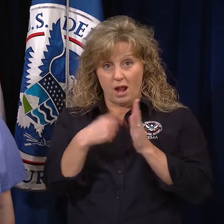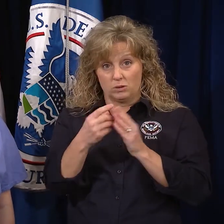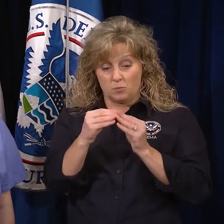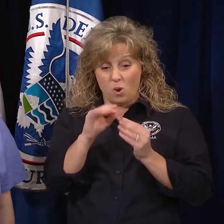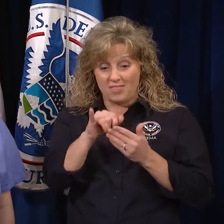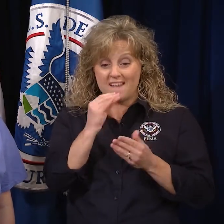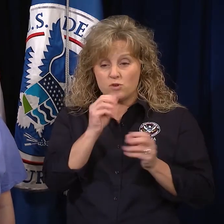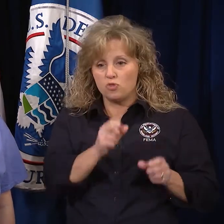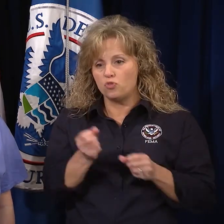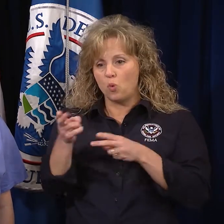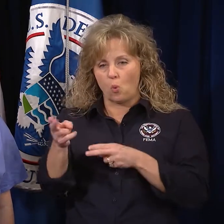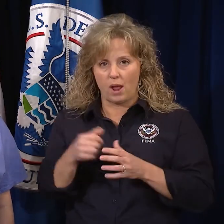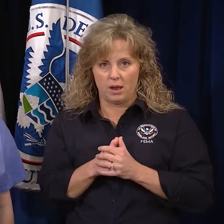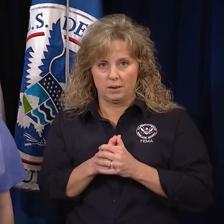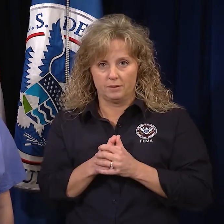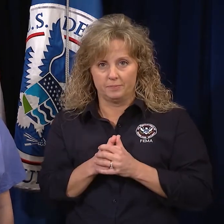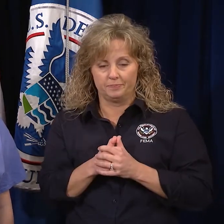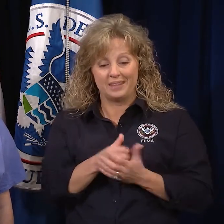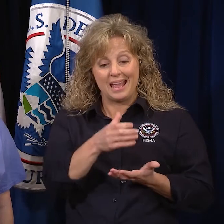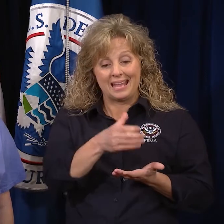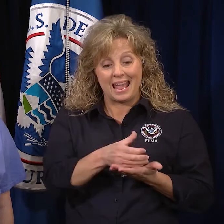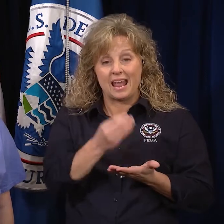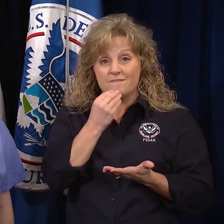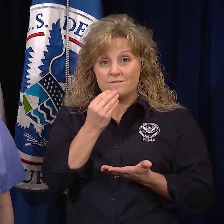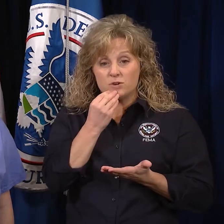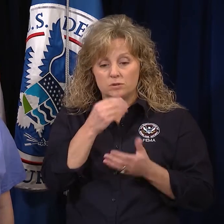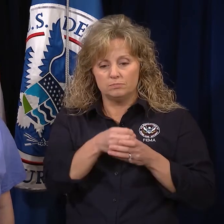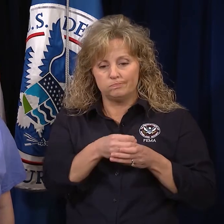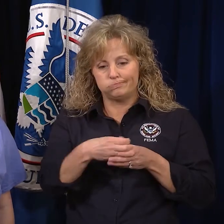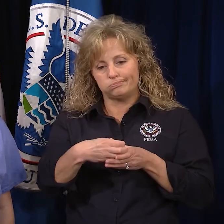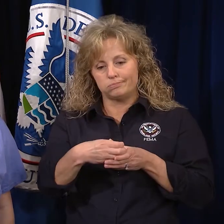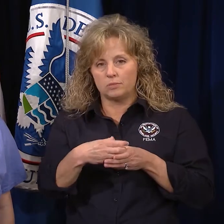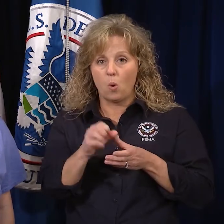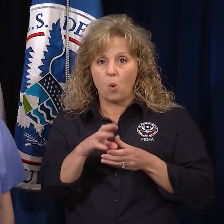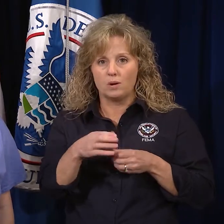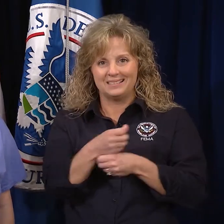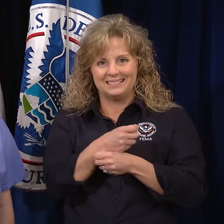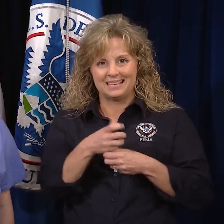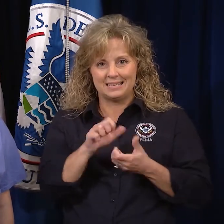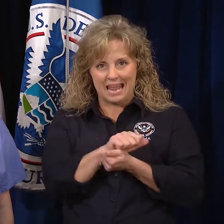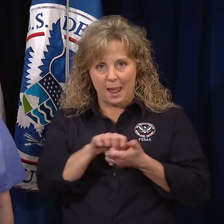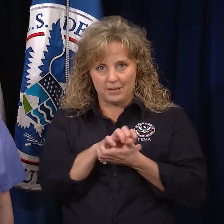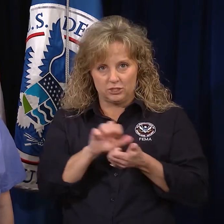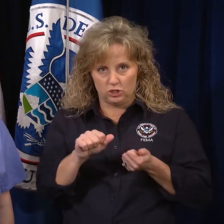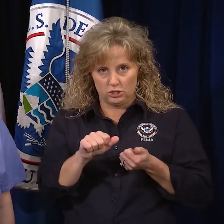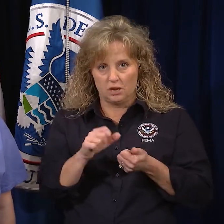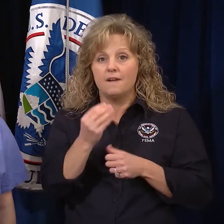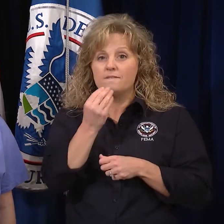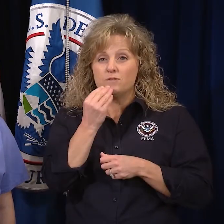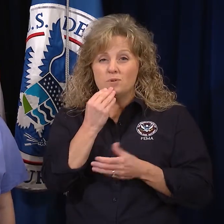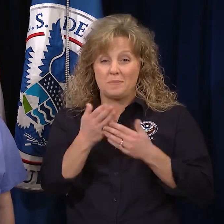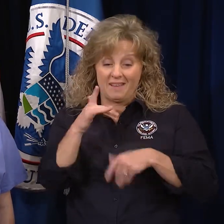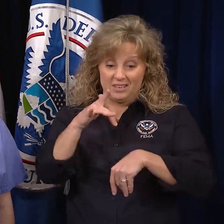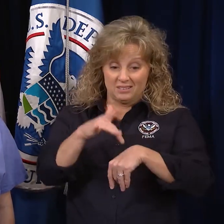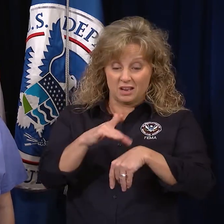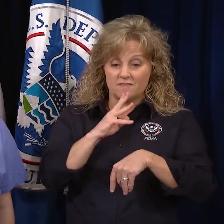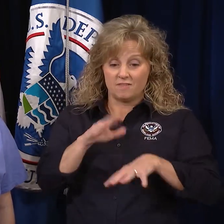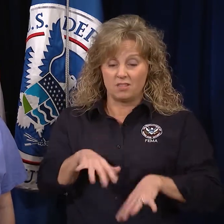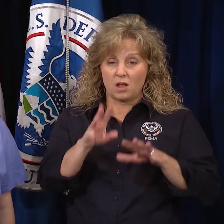and throw away any canned foods that are bulging or damaged, and food that may have touched flood water.